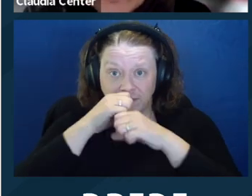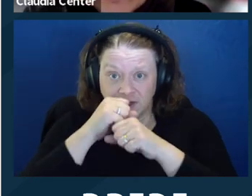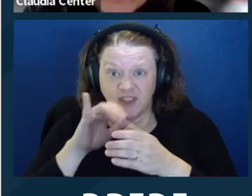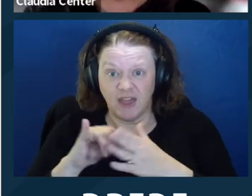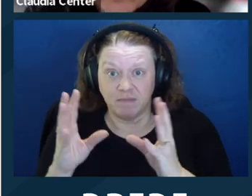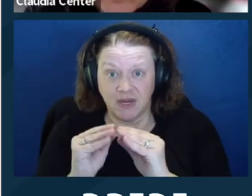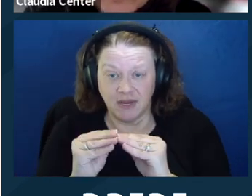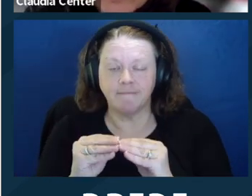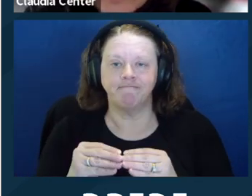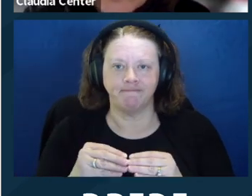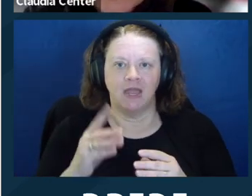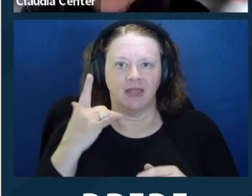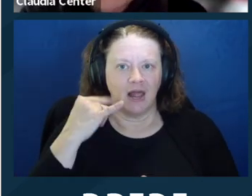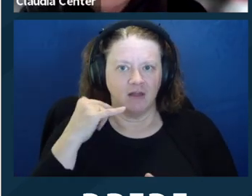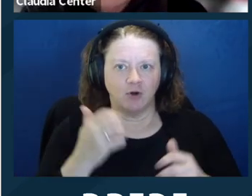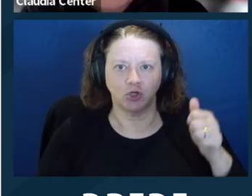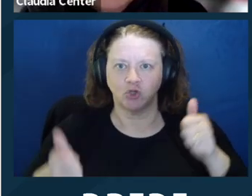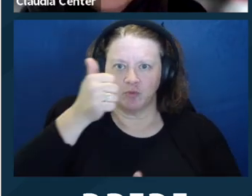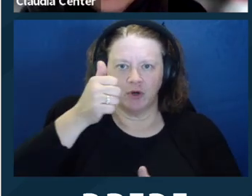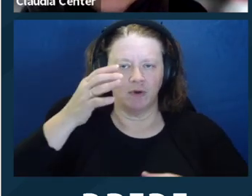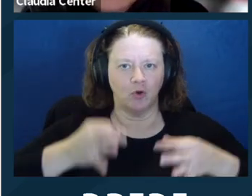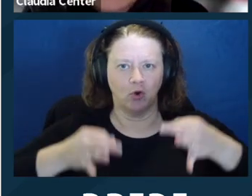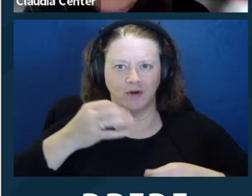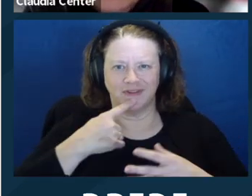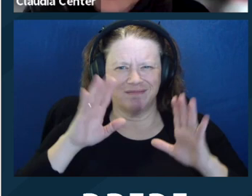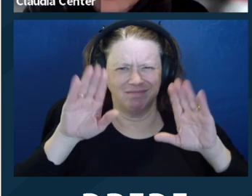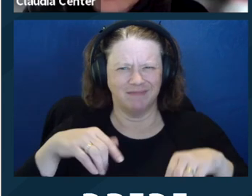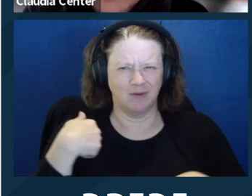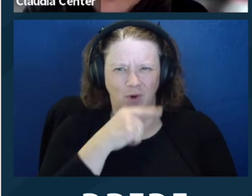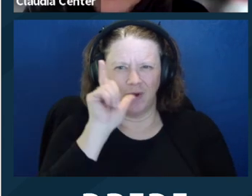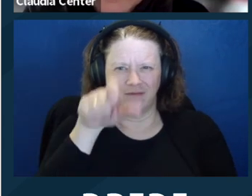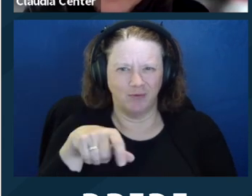question. Those of you who have experience with criminal law will know that a lot of